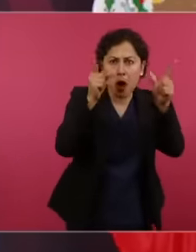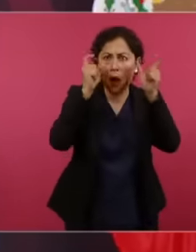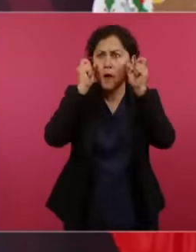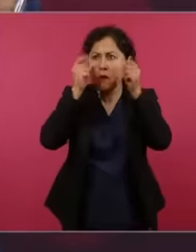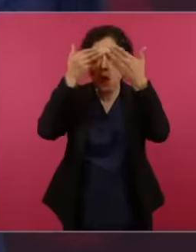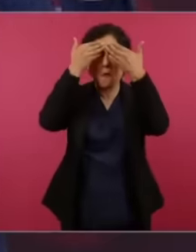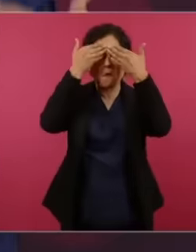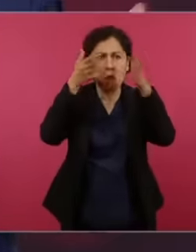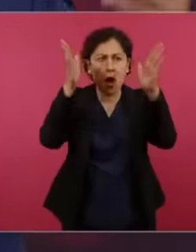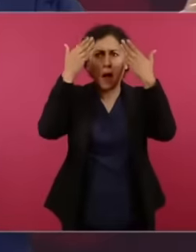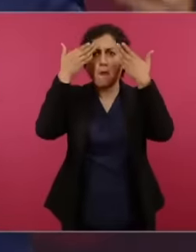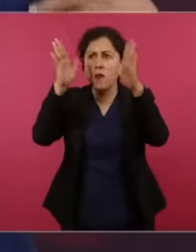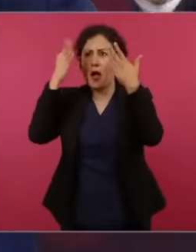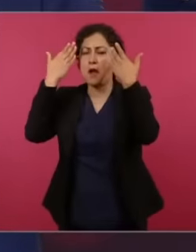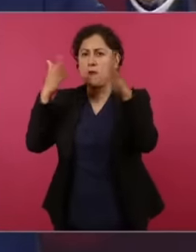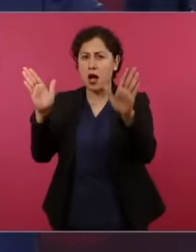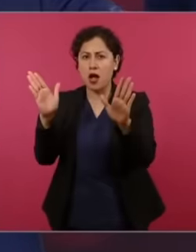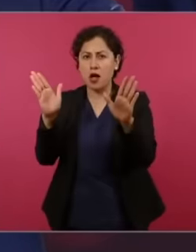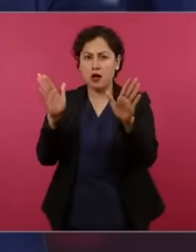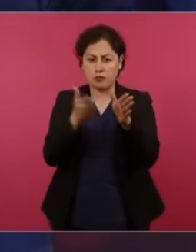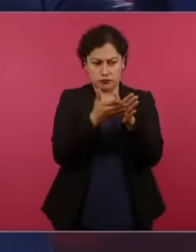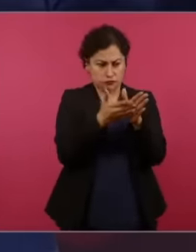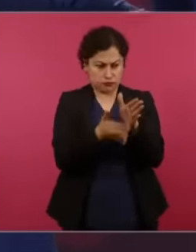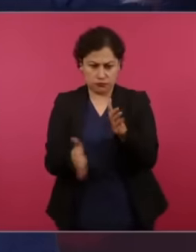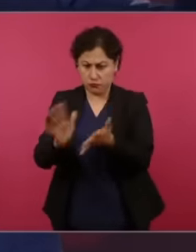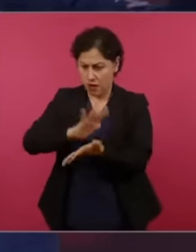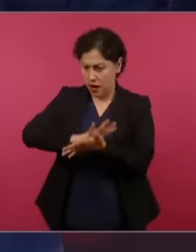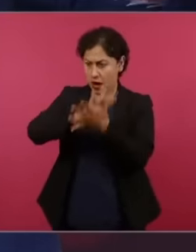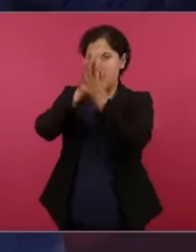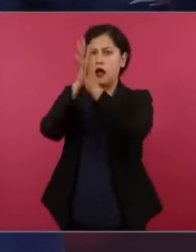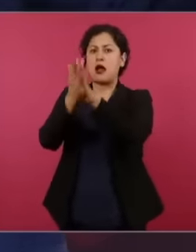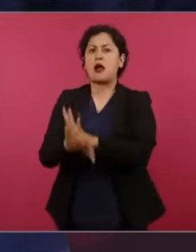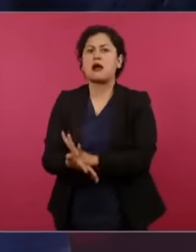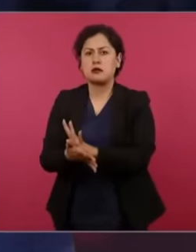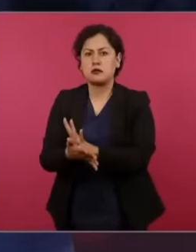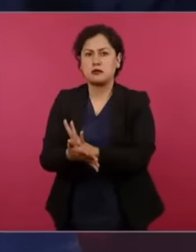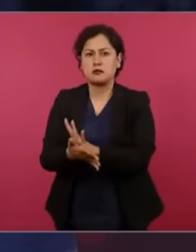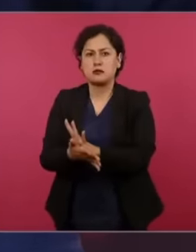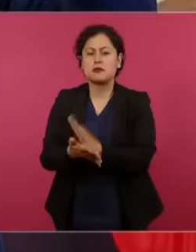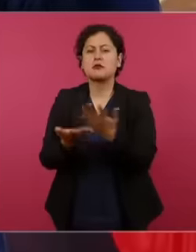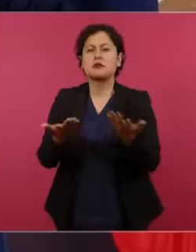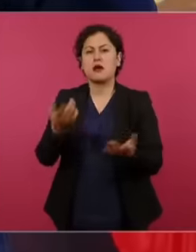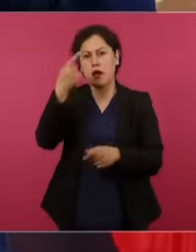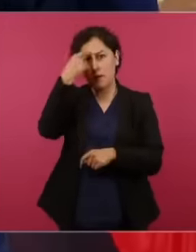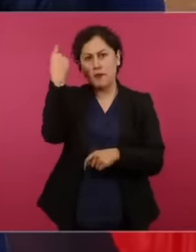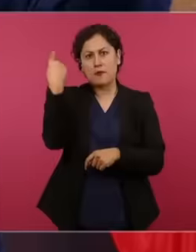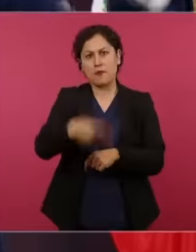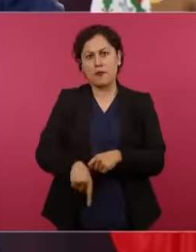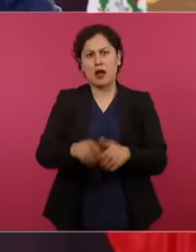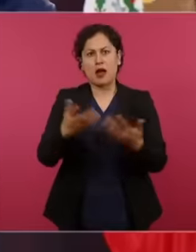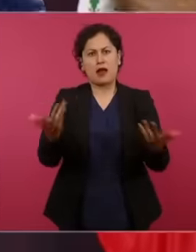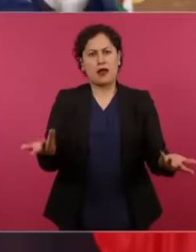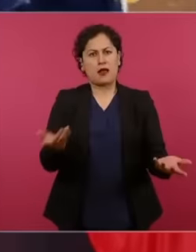Yes, because they don't call us miserable or they don't lie to us, the mother, we stay